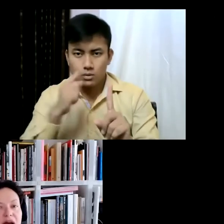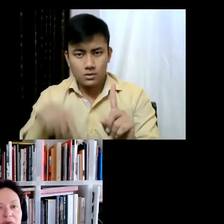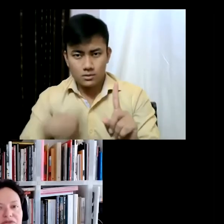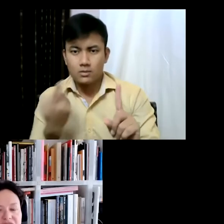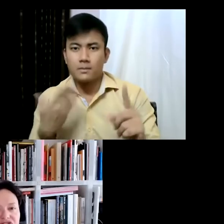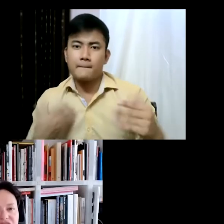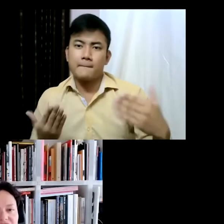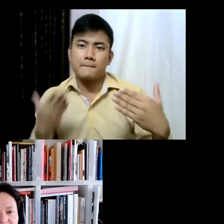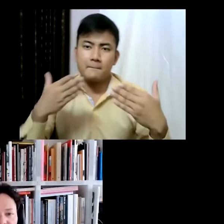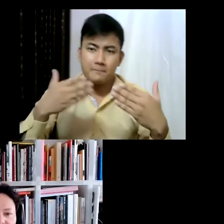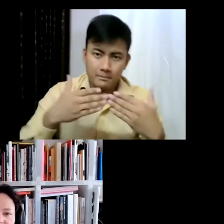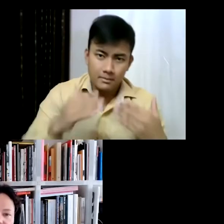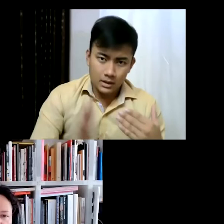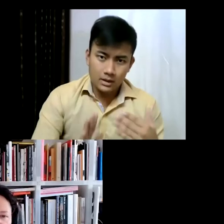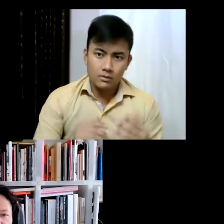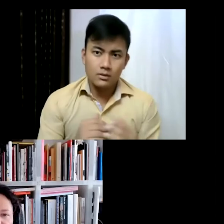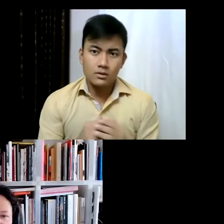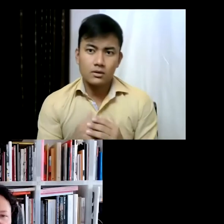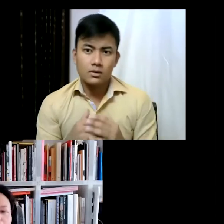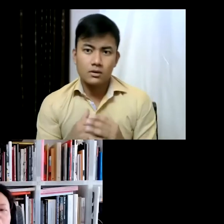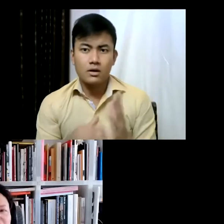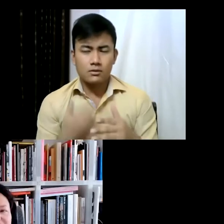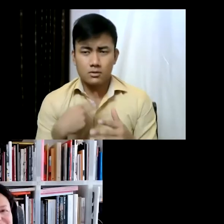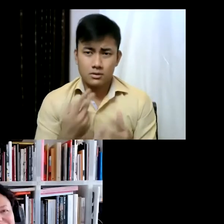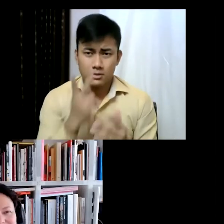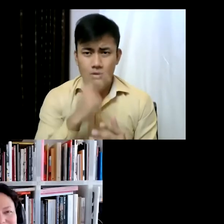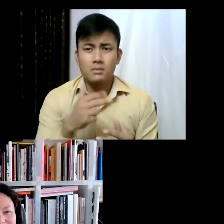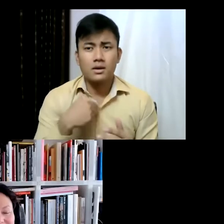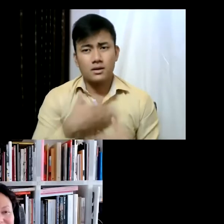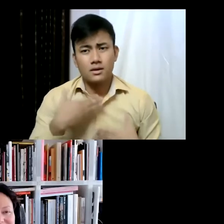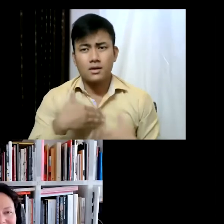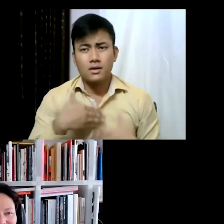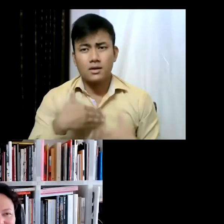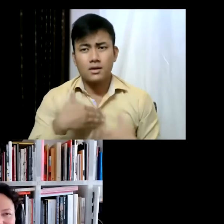I was really interested in reading, I'm always fascinated by when artists are also